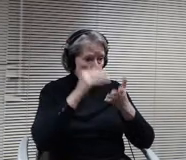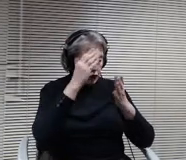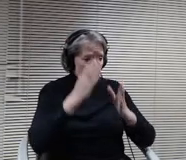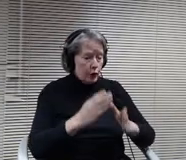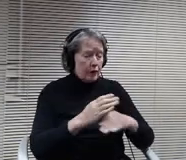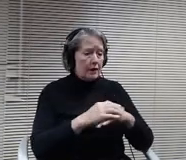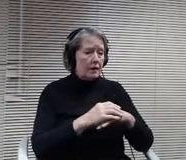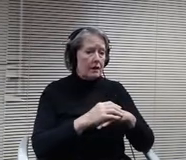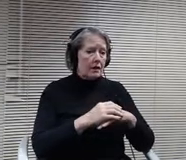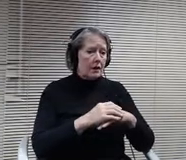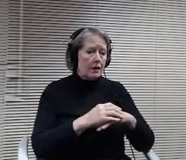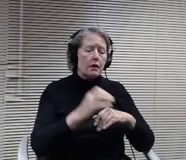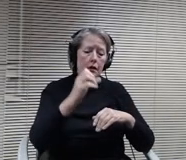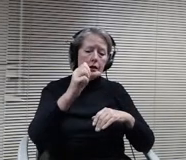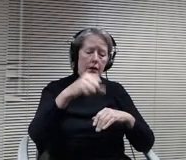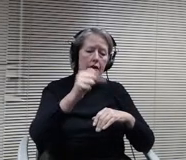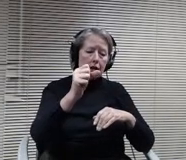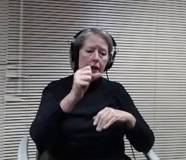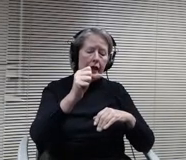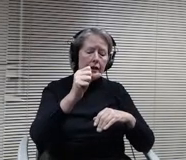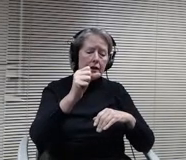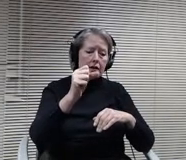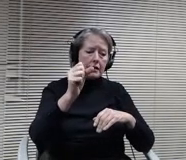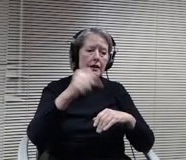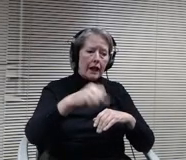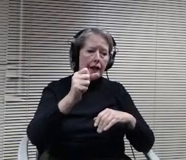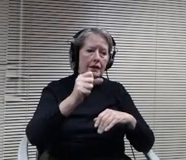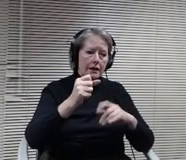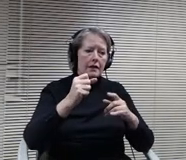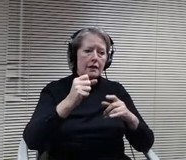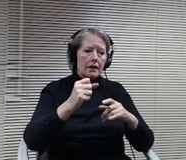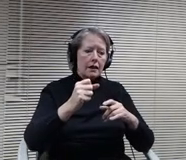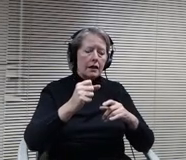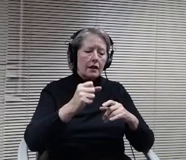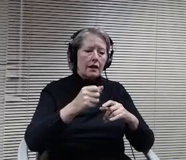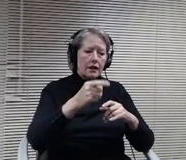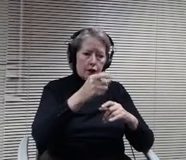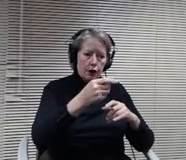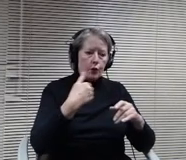Yes, Matthew, you have a policy that until it's repealed, will